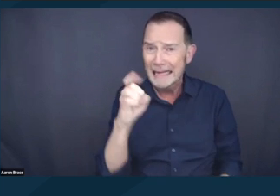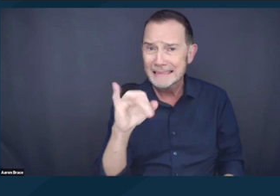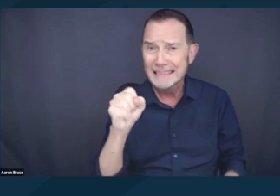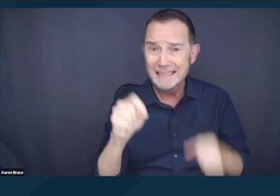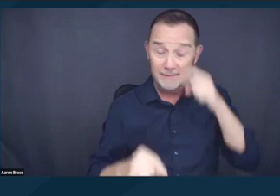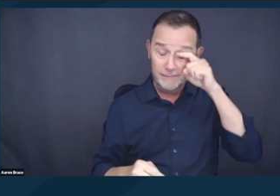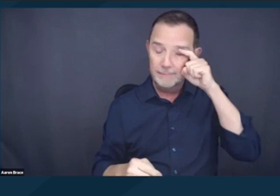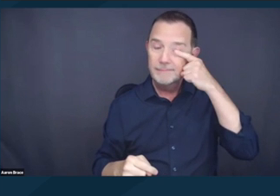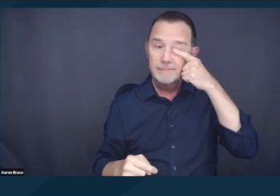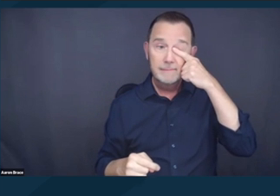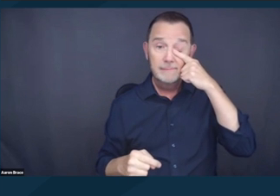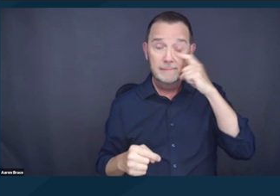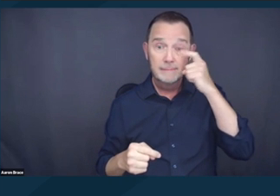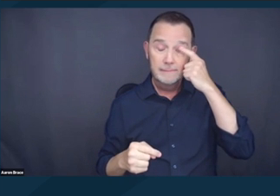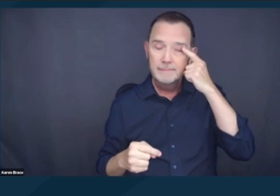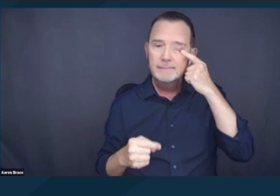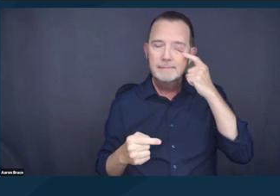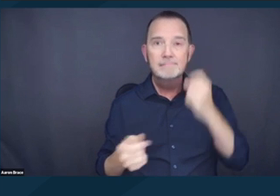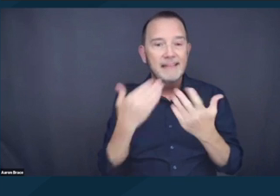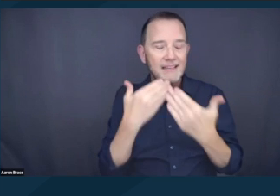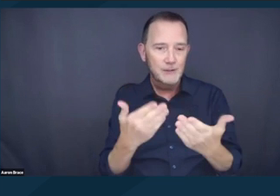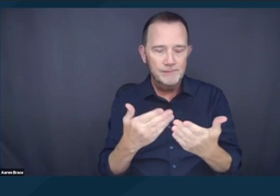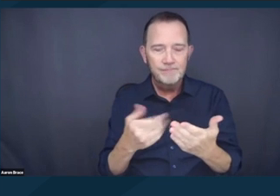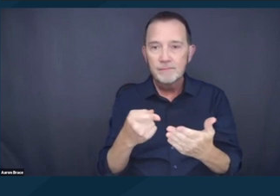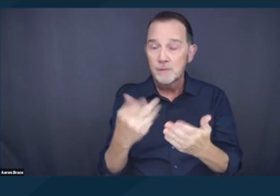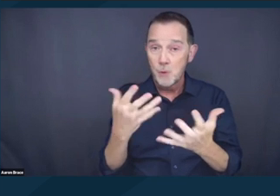Thank you, my contact information's on the slides and I will pass it over to Monica.